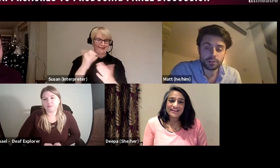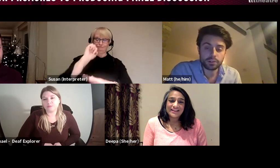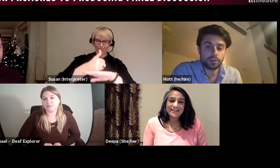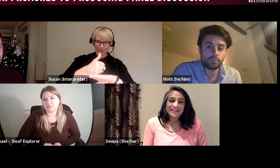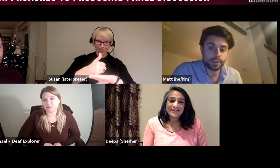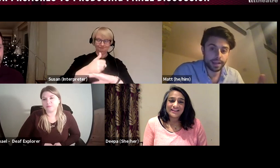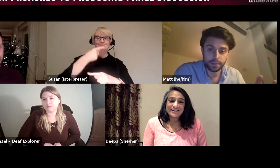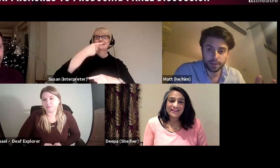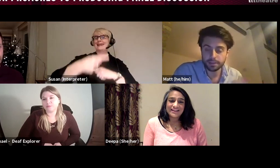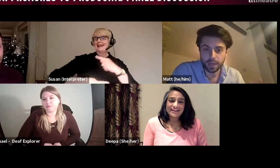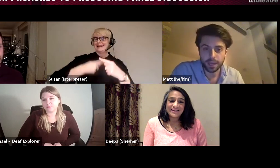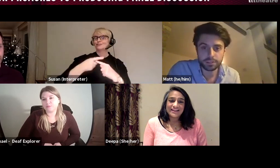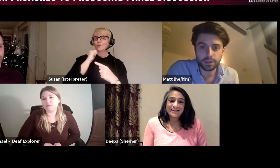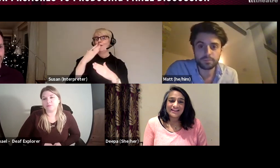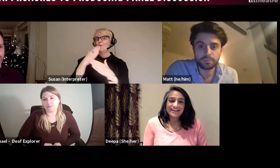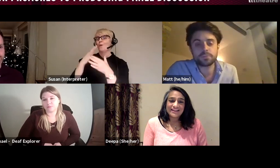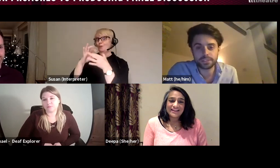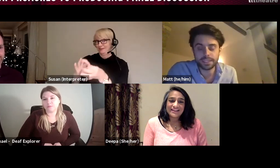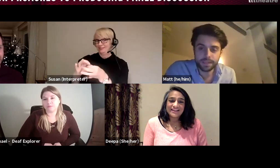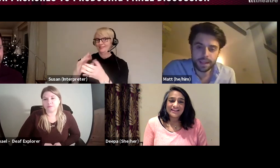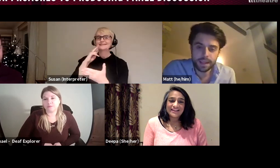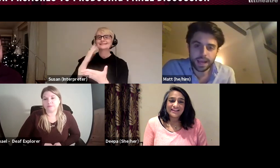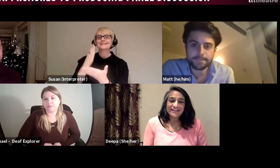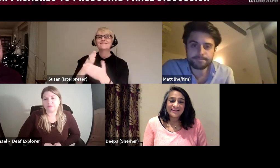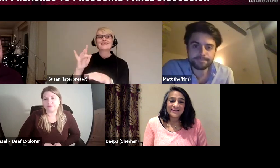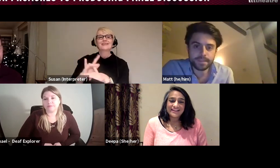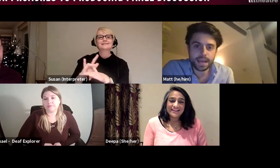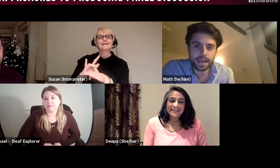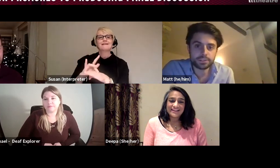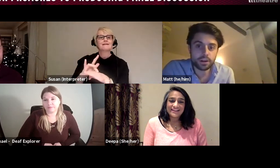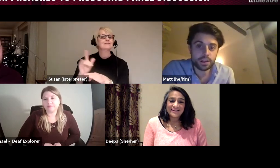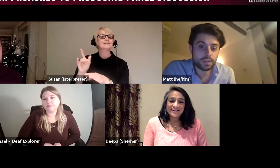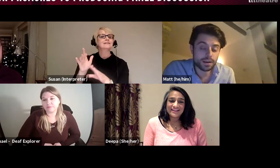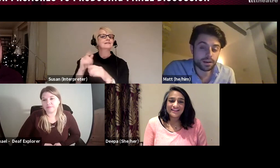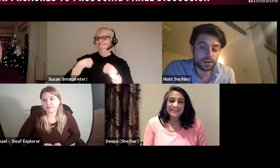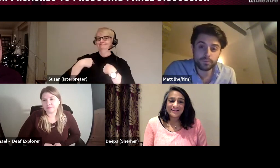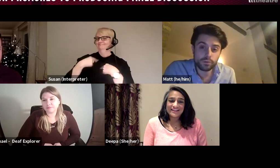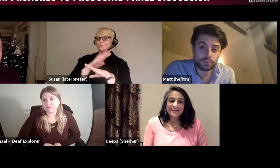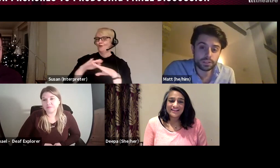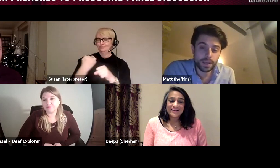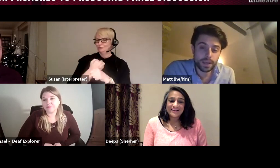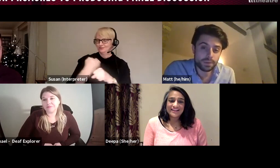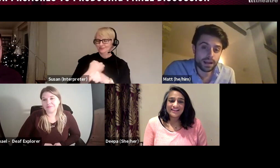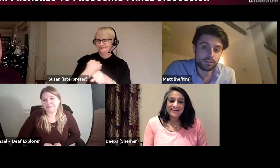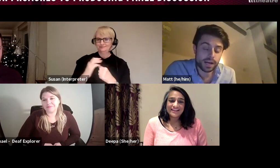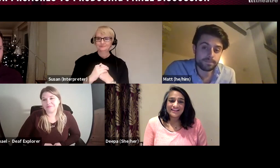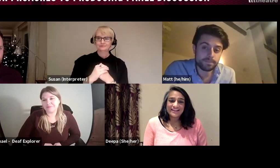a show with Deafinitely, which I am producing. Outside of that, before I was at Paines Plough,